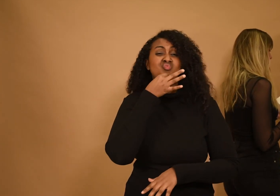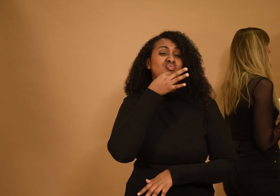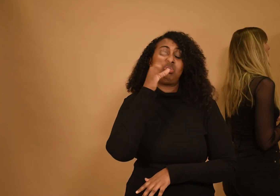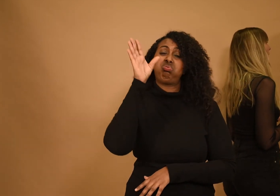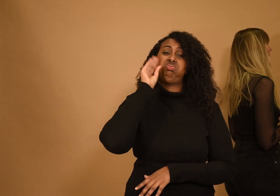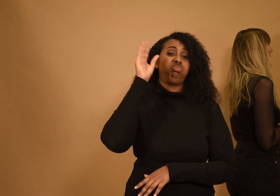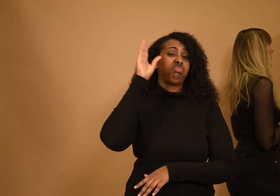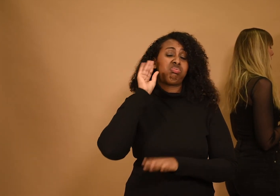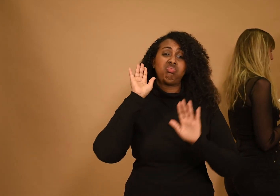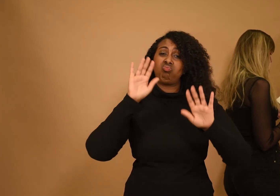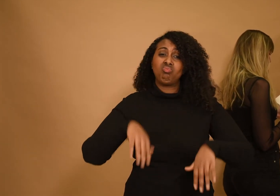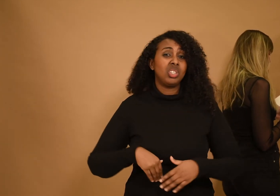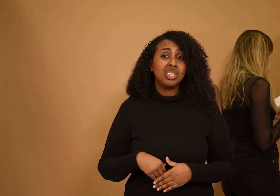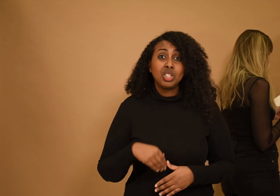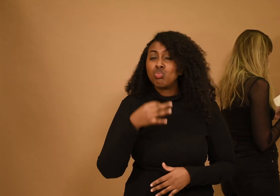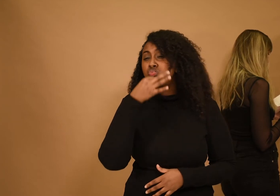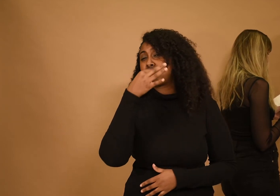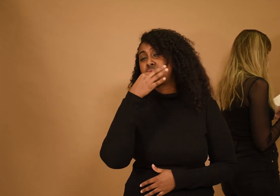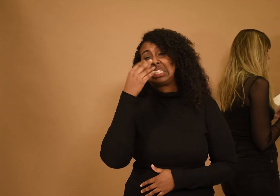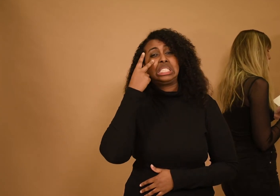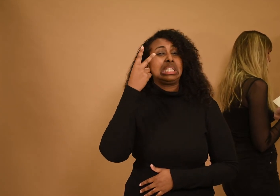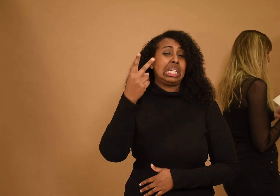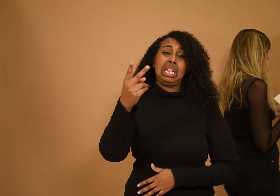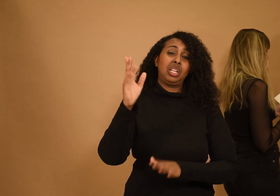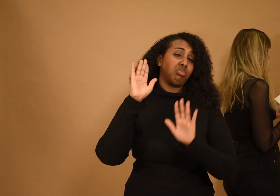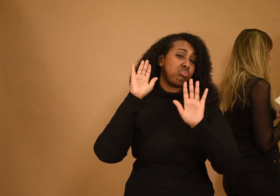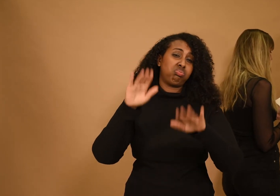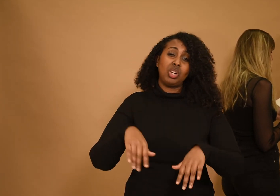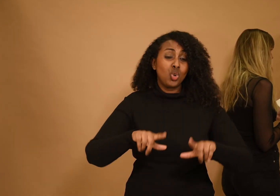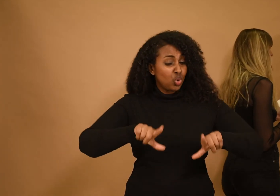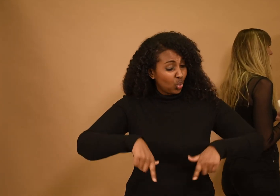doesn't require looking to see, no feet to move forward